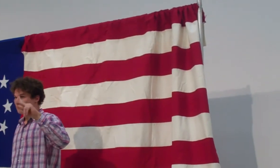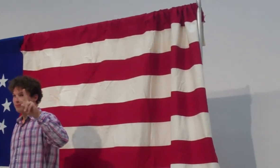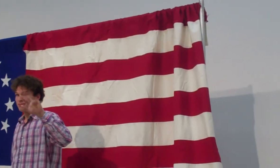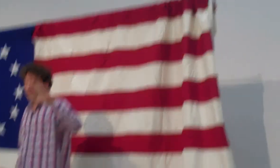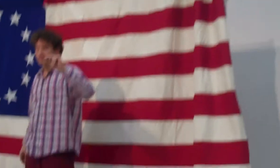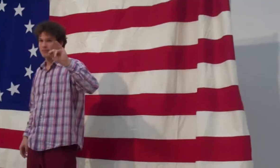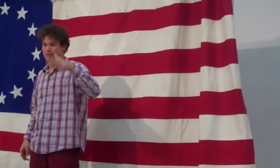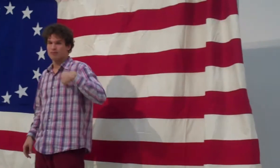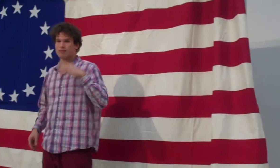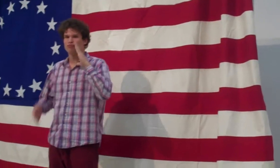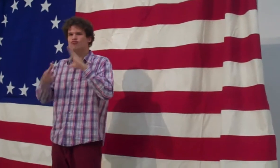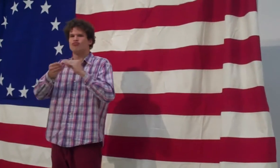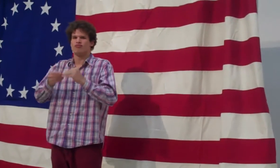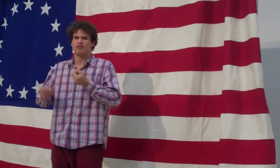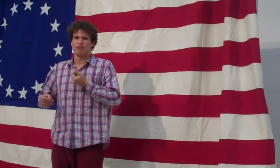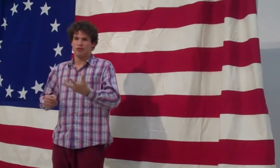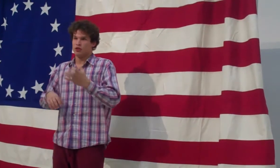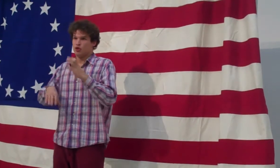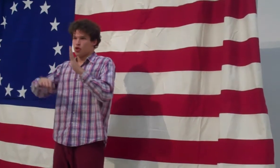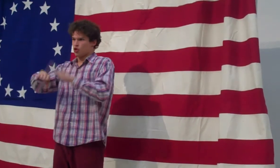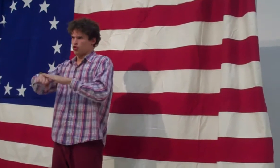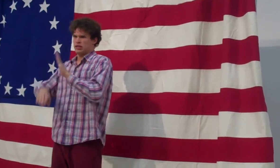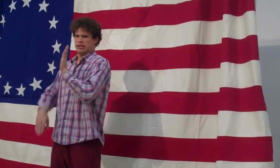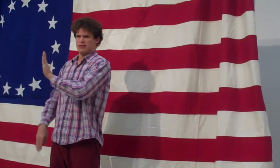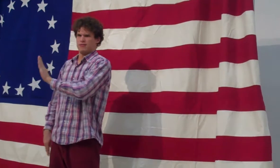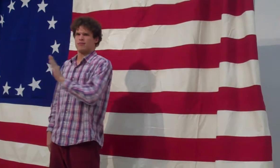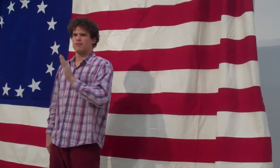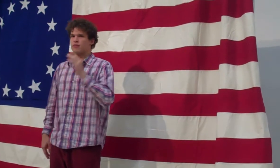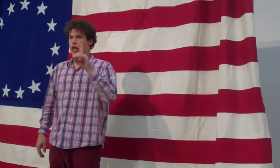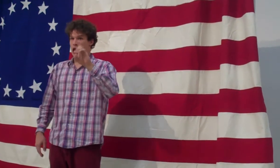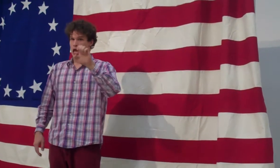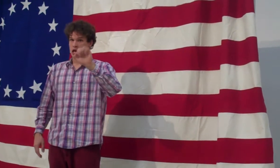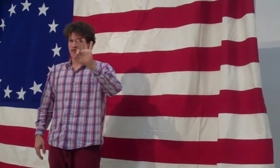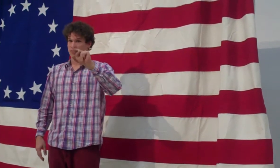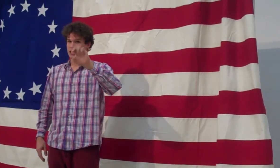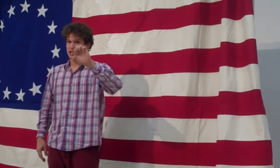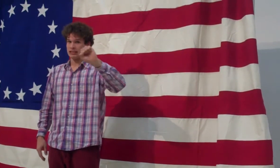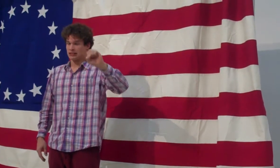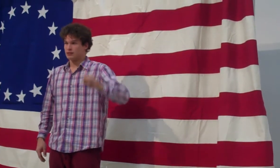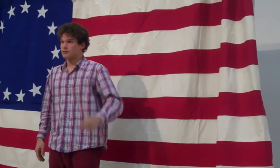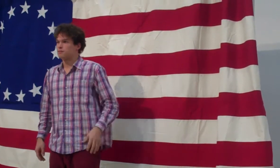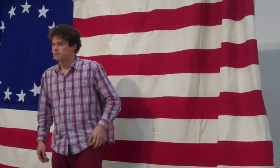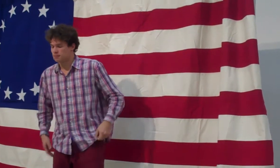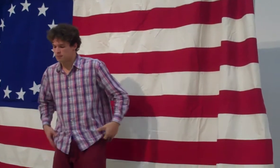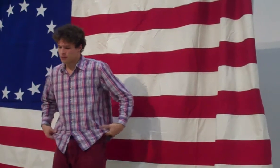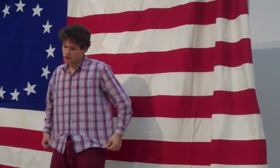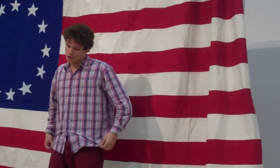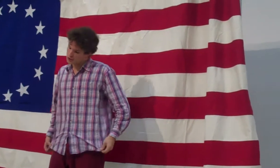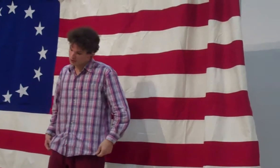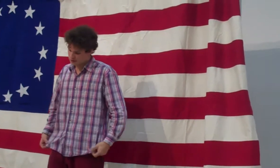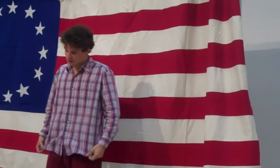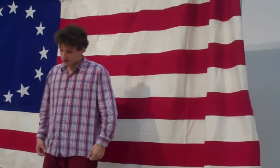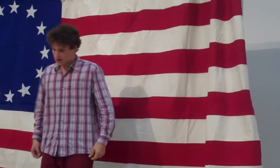Hi! My name is Dack. I’m going to do a poem called “On His Deafness.”